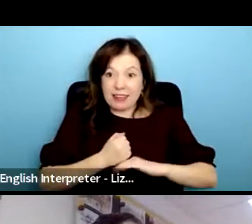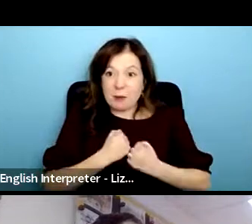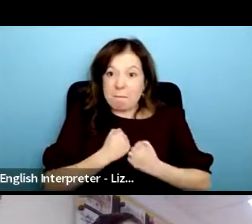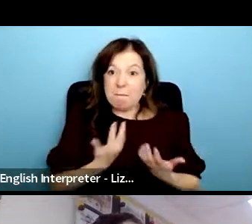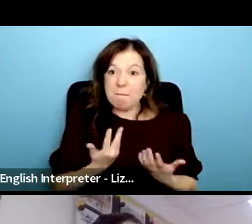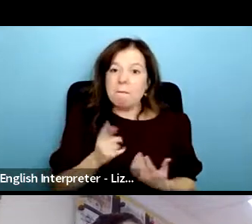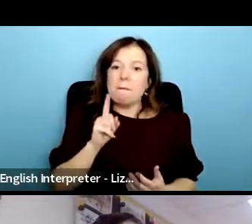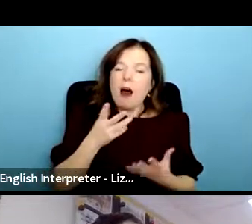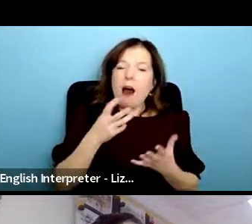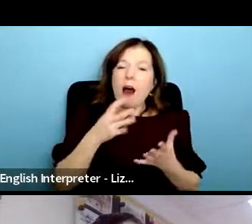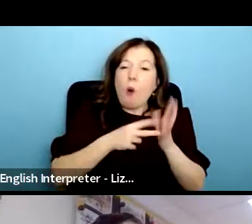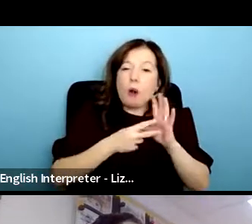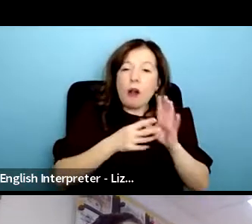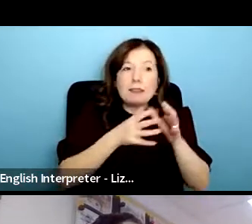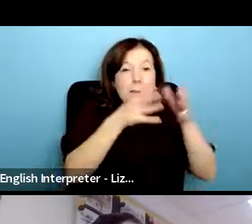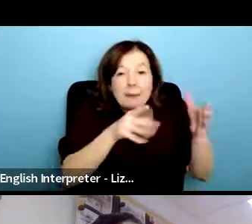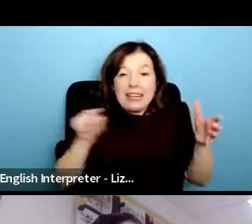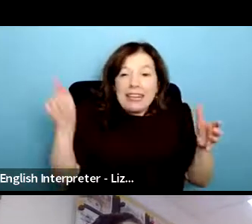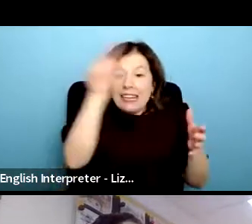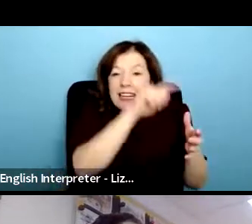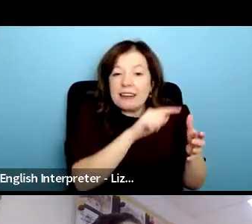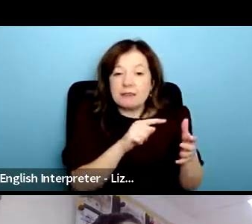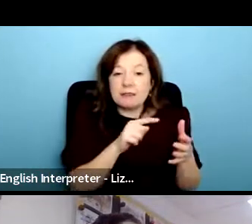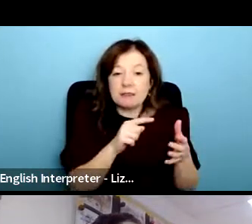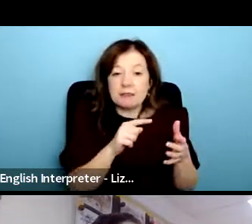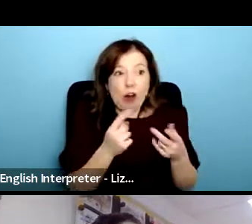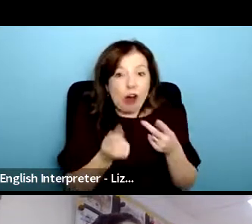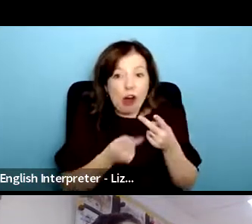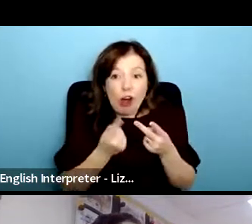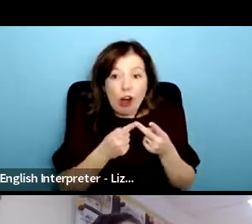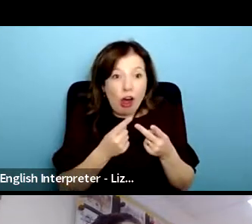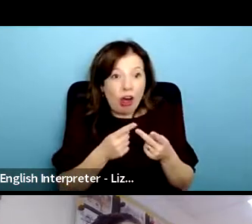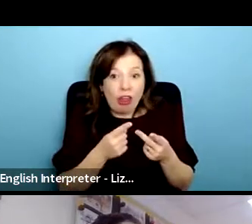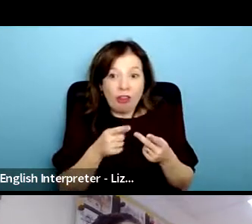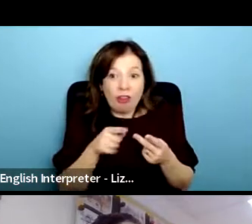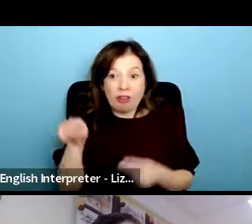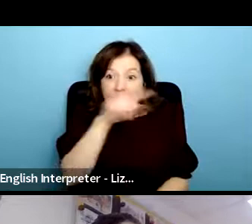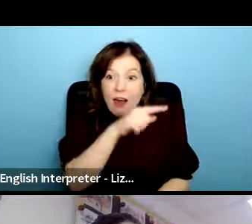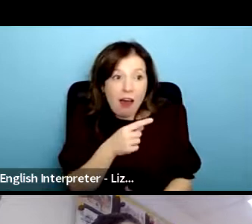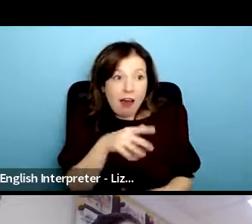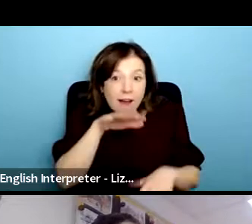and there are some good people or some people like you in these organizations that care and want to